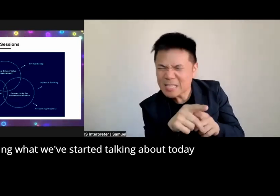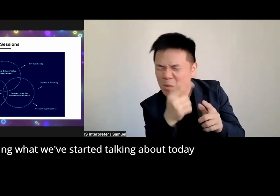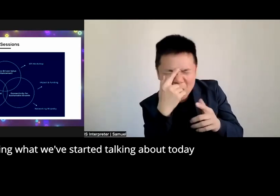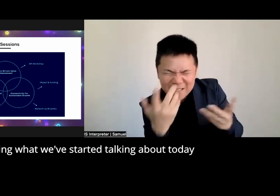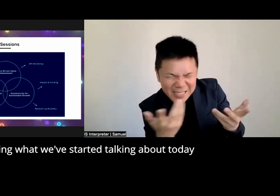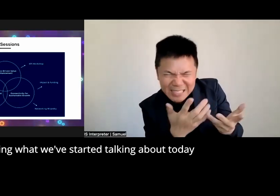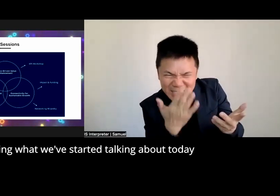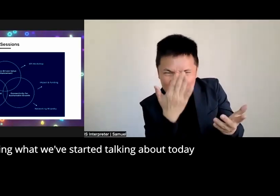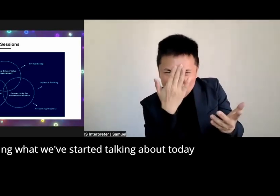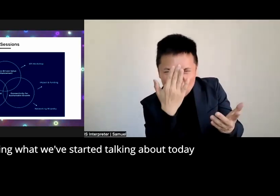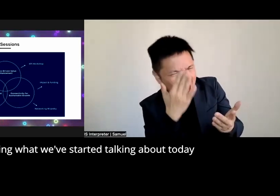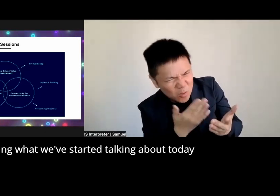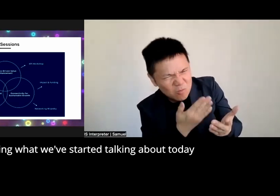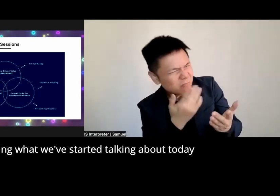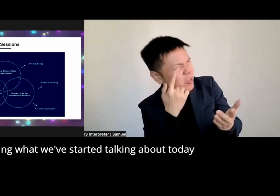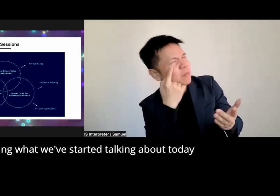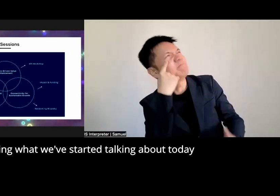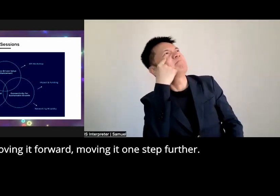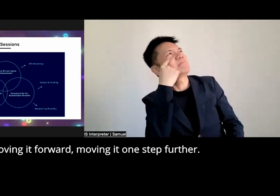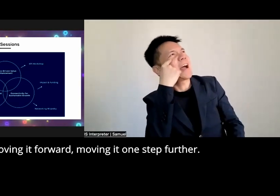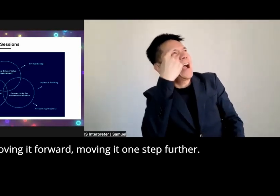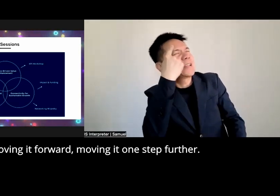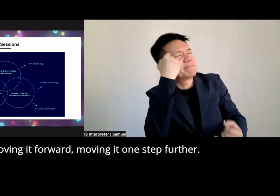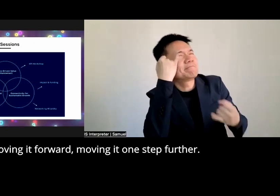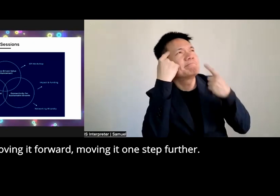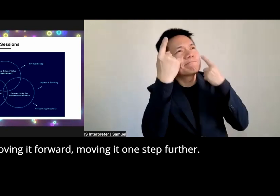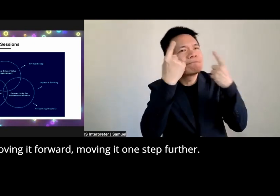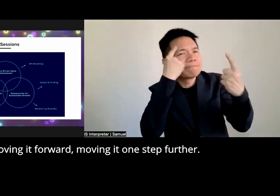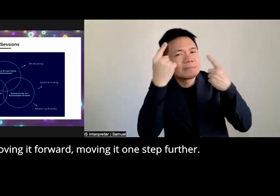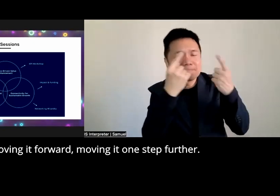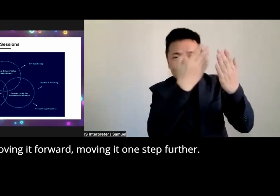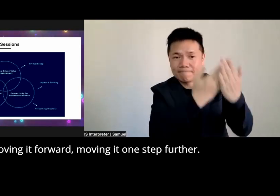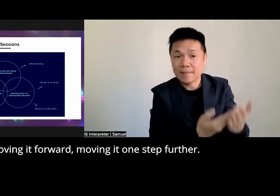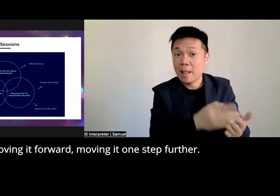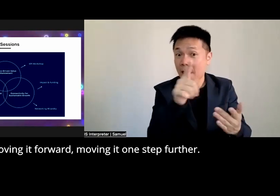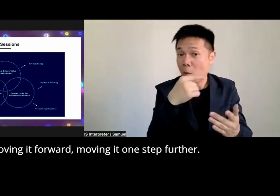taking what we've started talking about today and moving it forward moving it one step further so